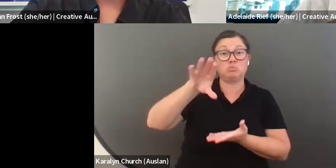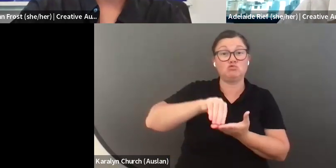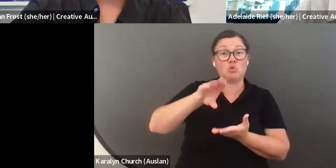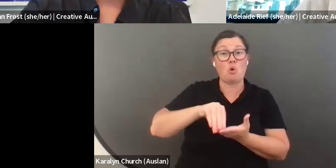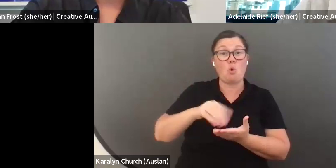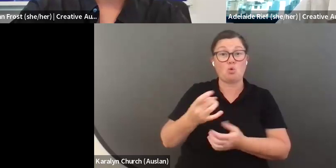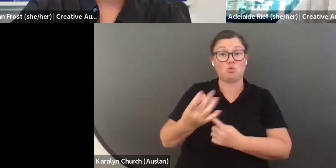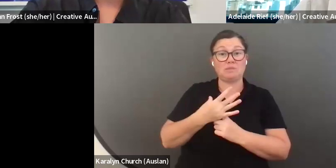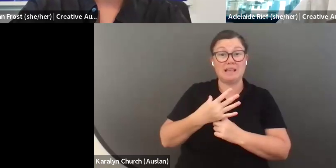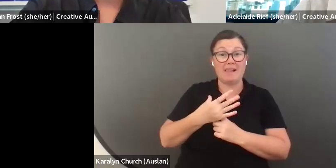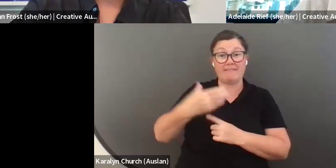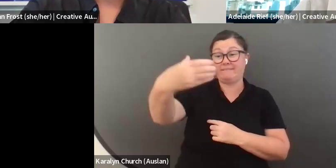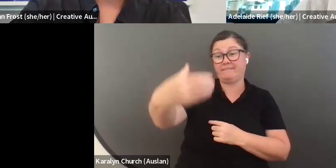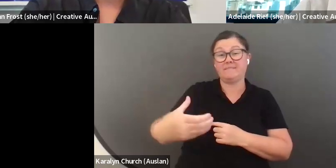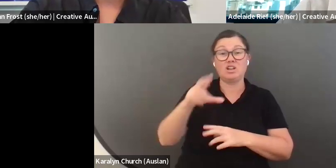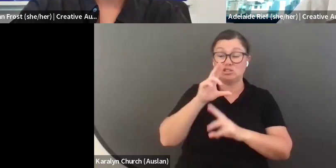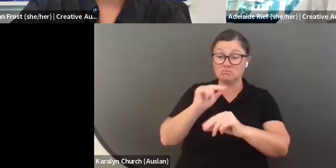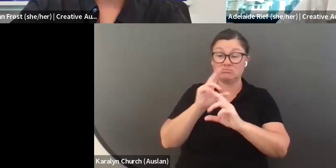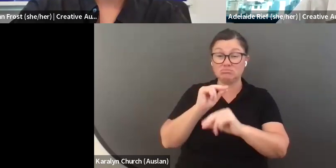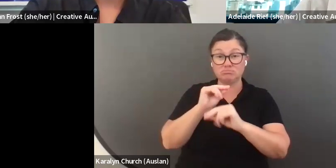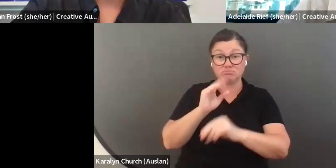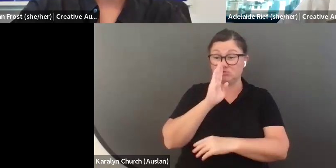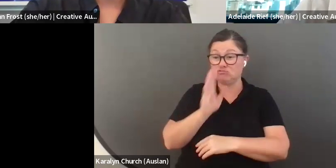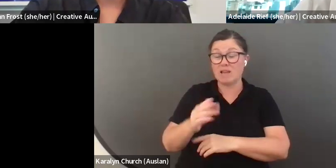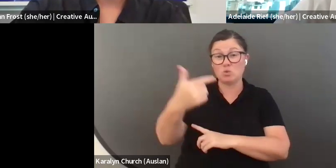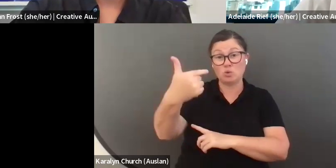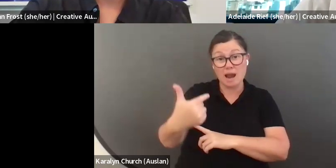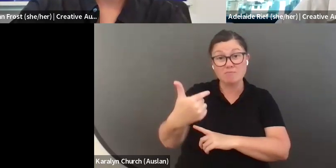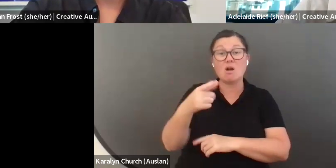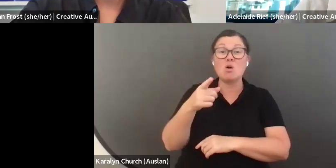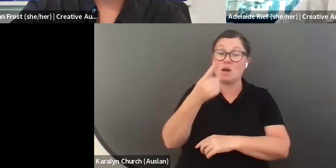hard to express your own voice or to express something about your personality. Those